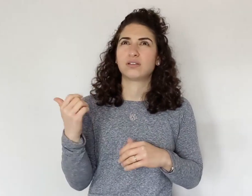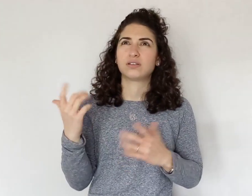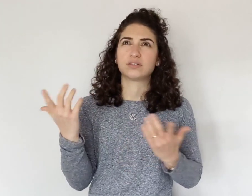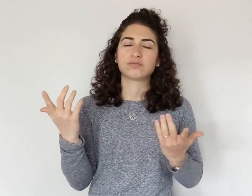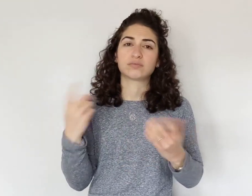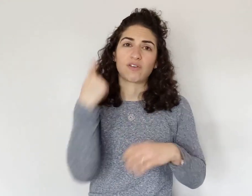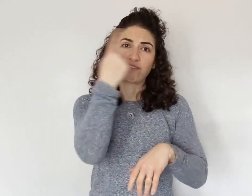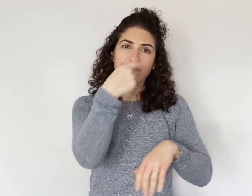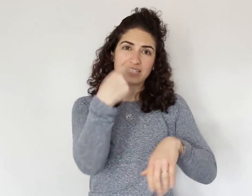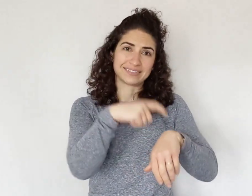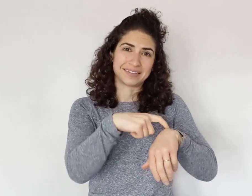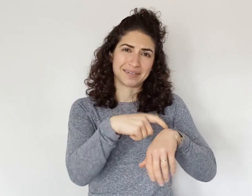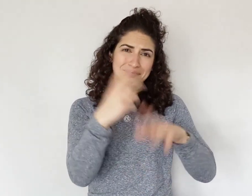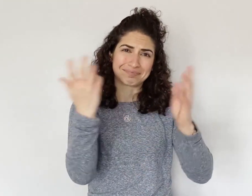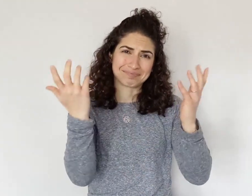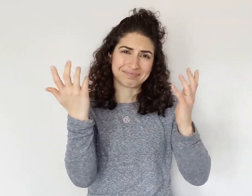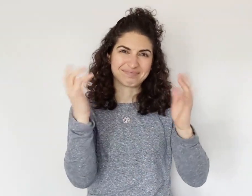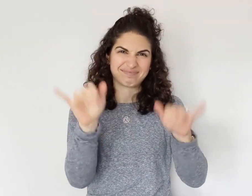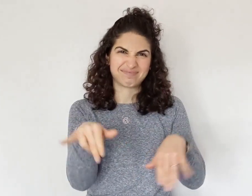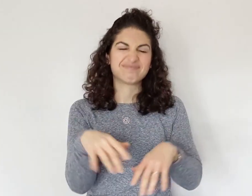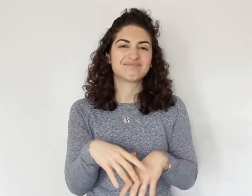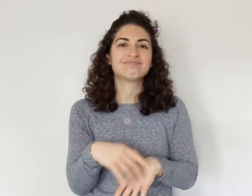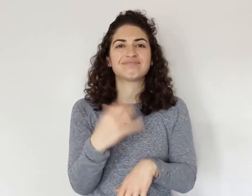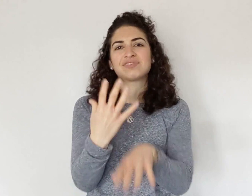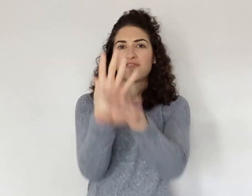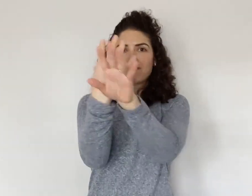others... FaceTime, that.